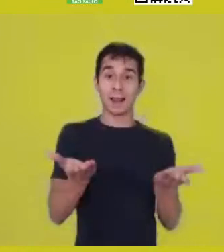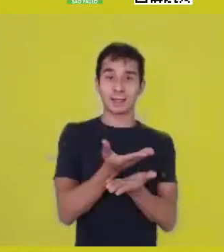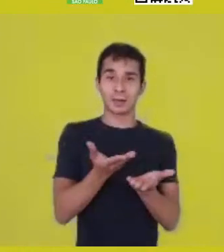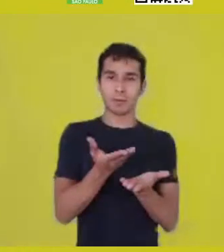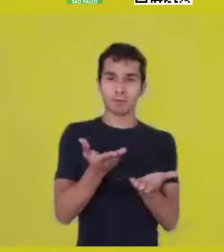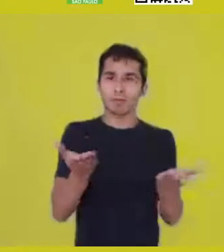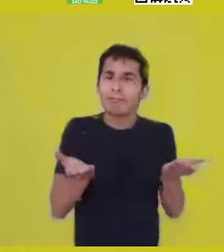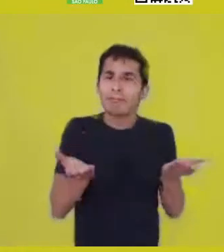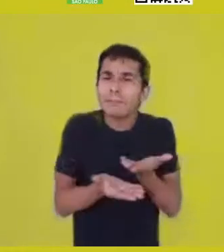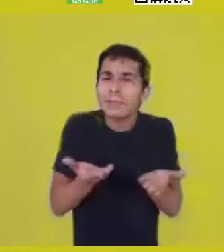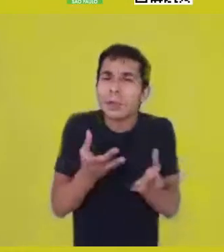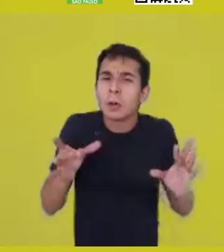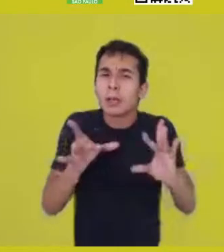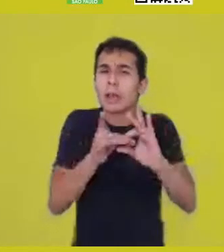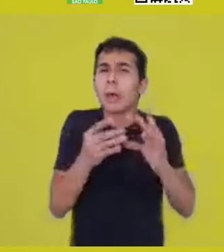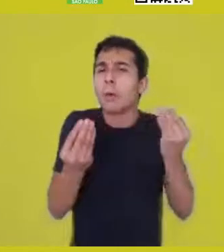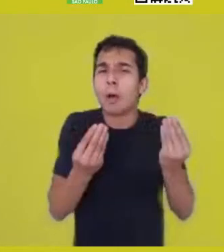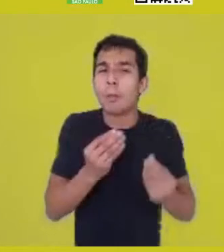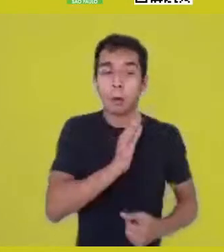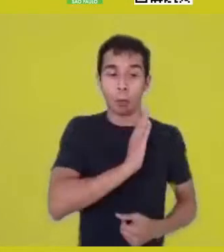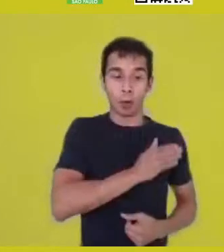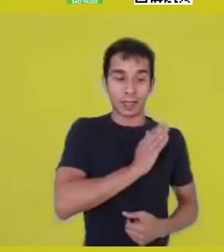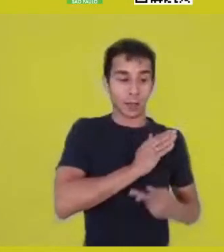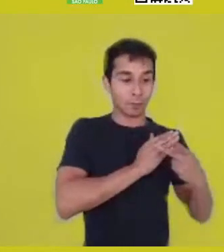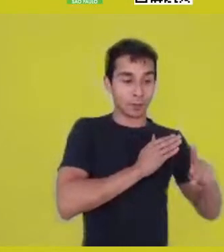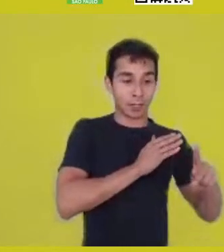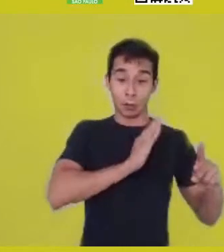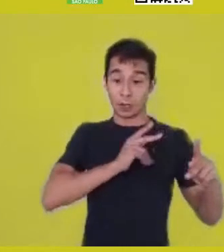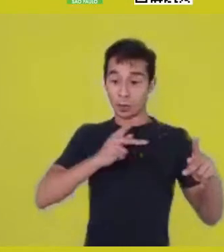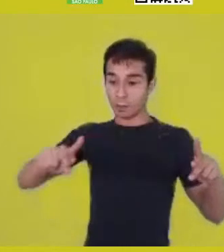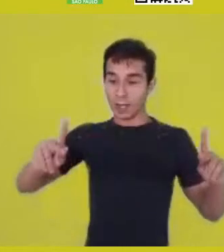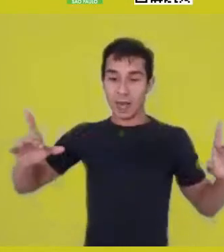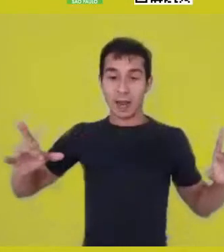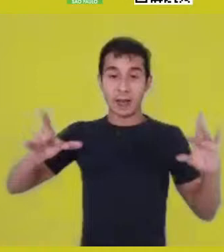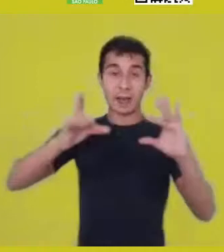“What is this heart? It’s this cosmos pulsating this reality of ancestry.”